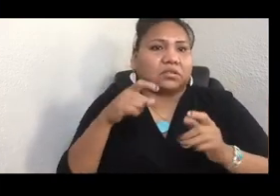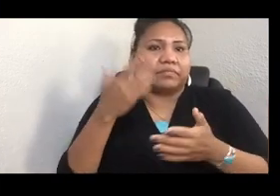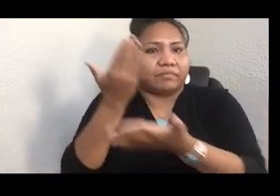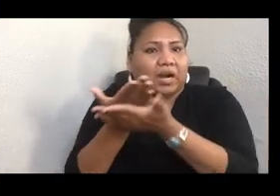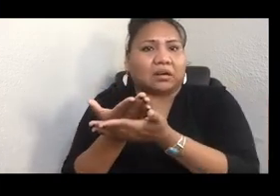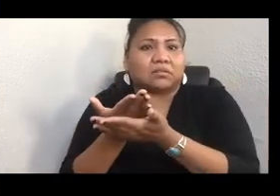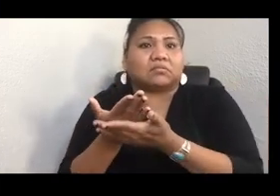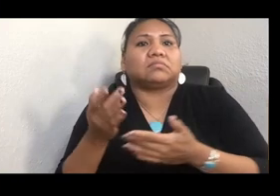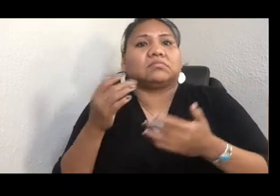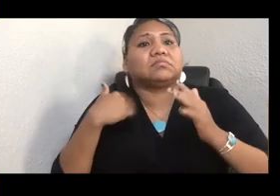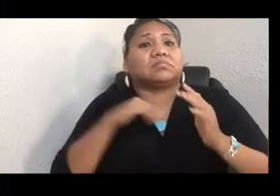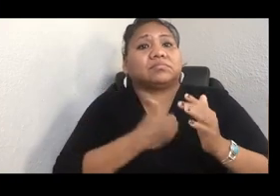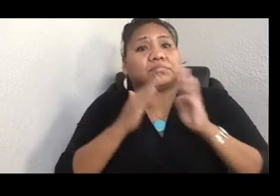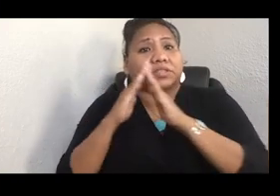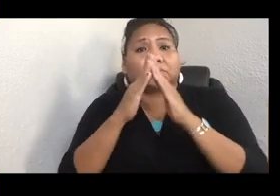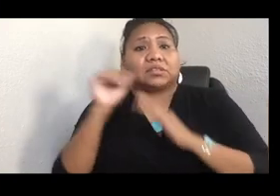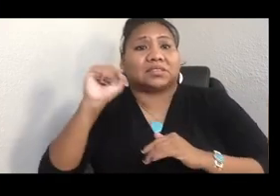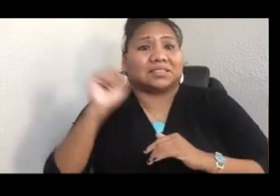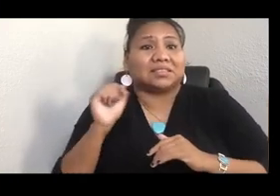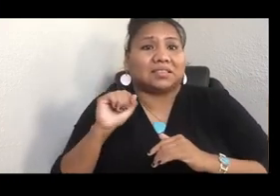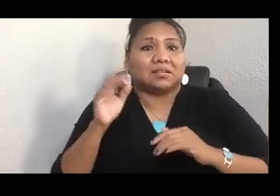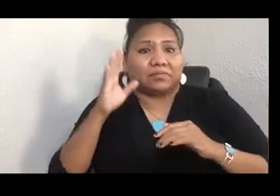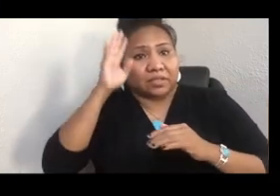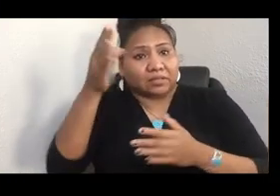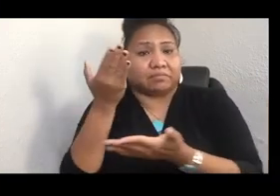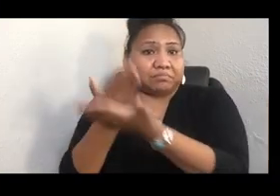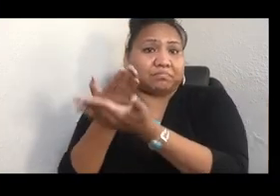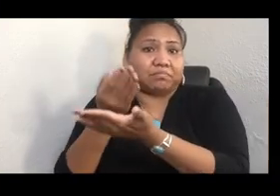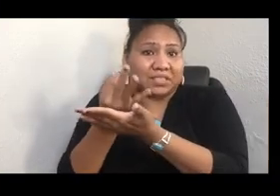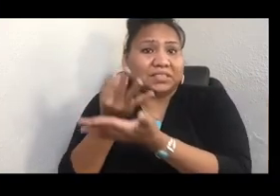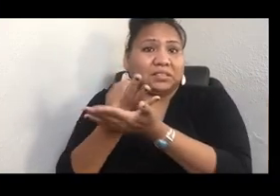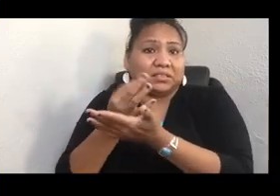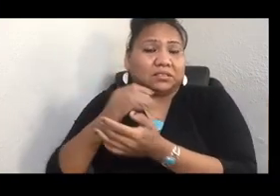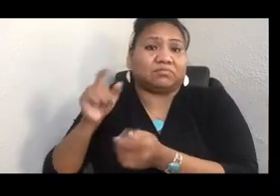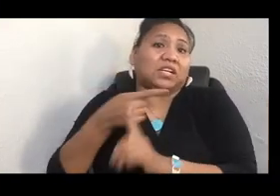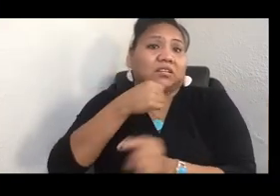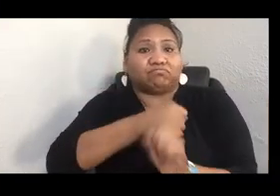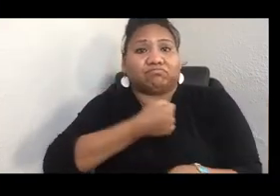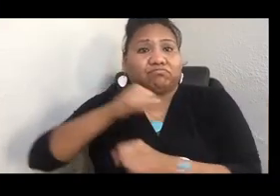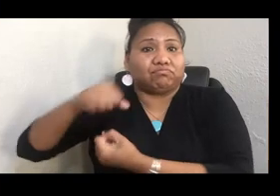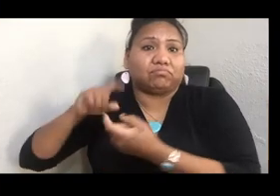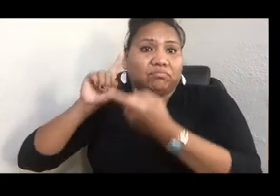And they had the first Paddle to Seattle. And Marvin was telling me about how at first, they